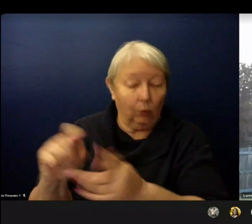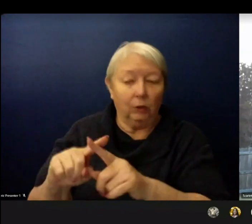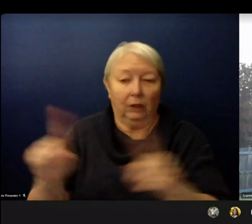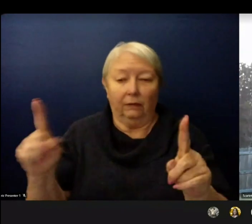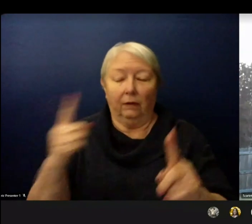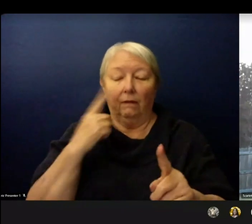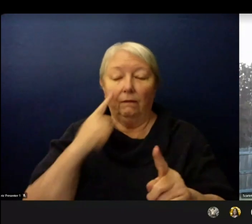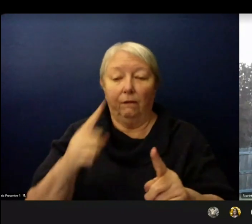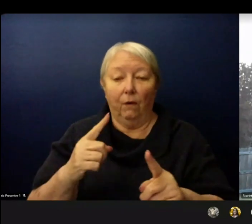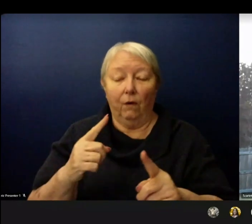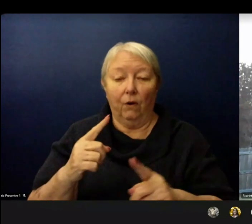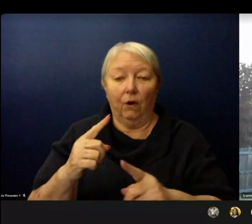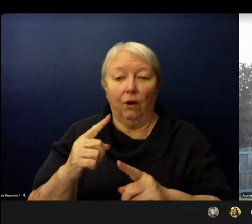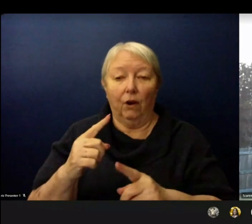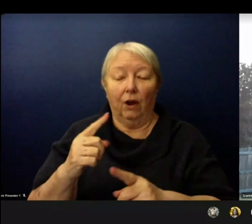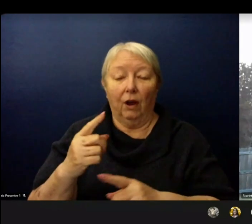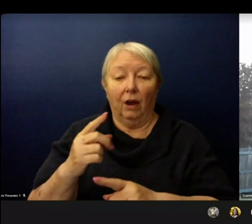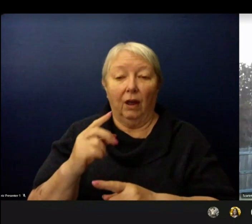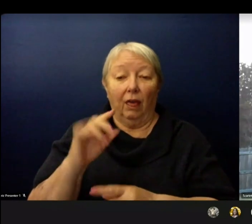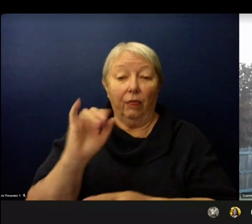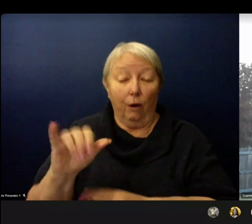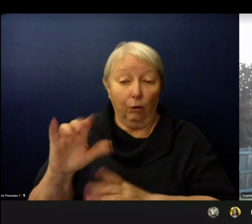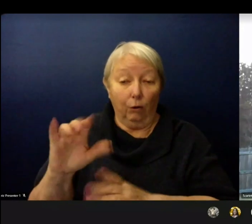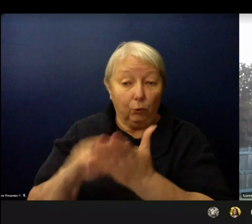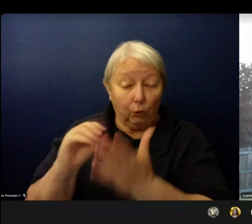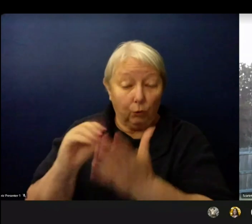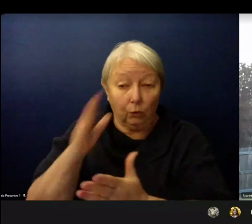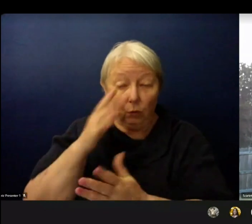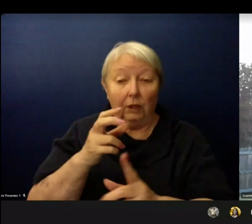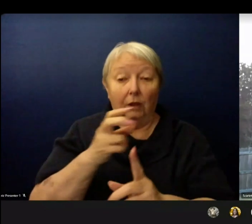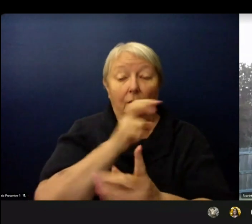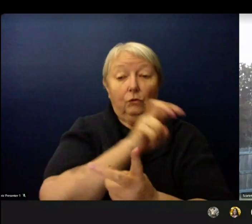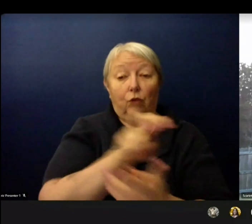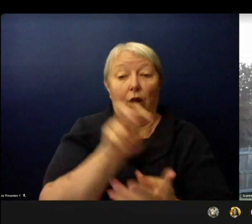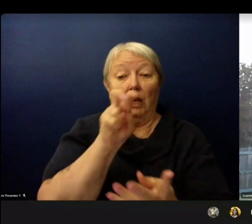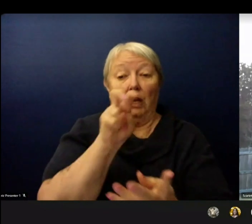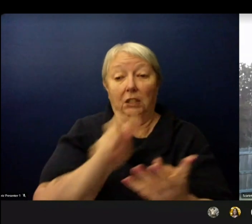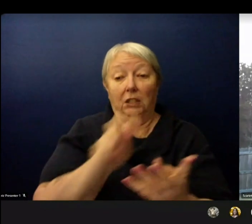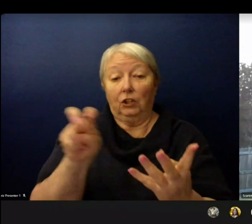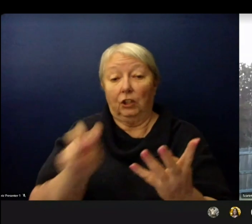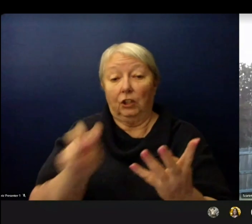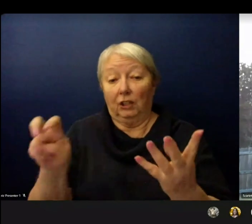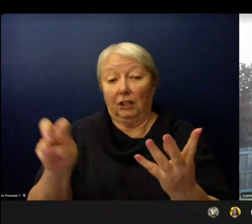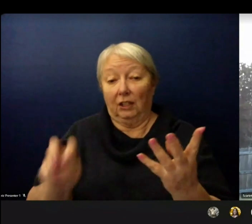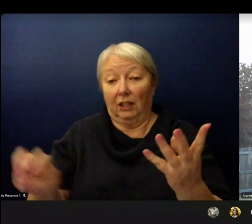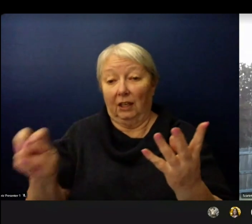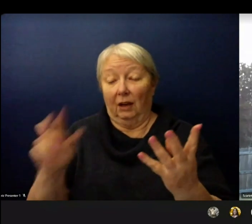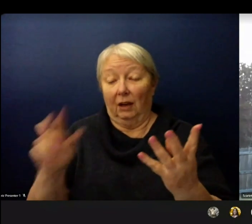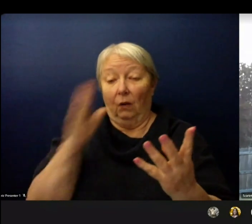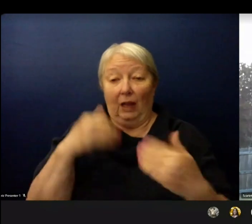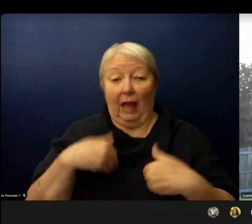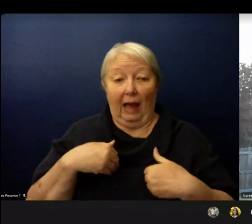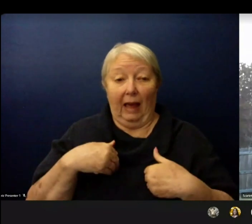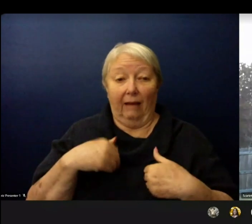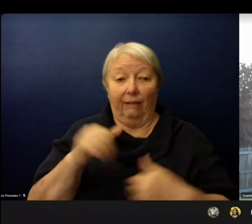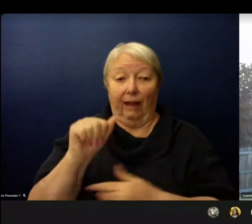that they will transition to different classes and will interact with at least three classes of students each per day.